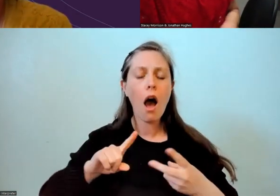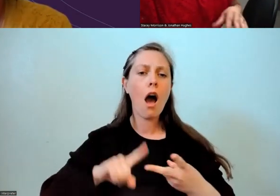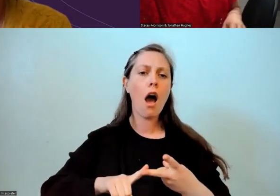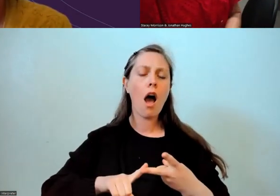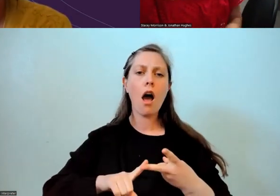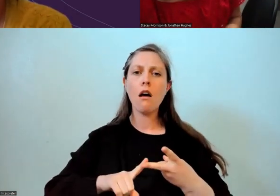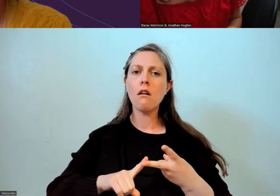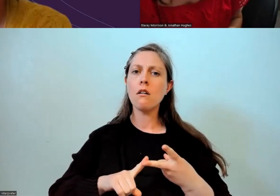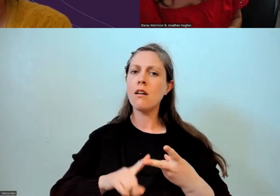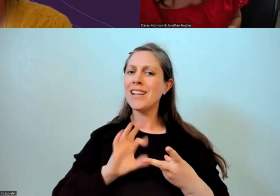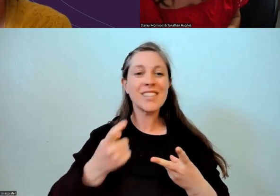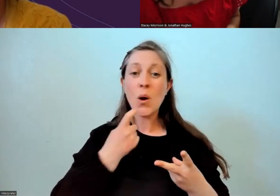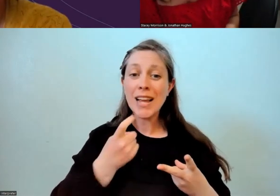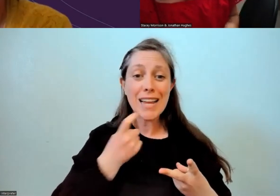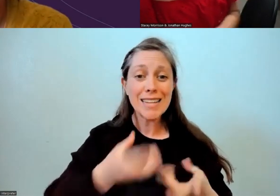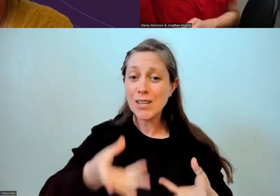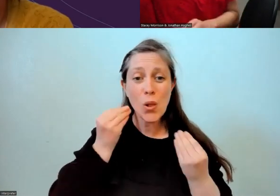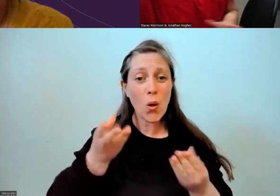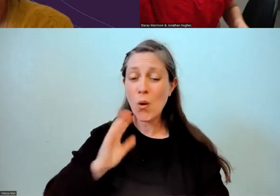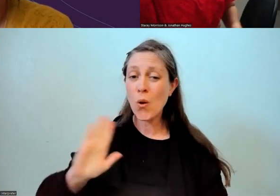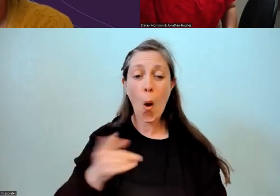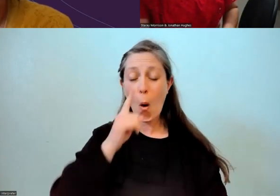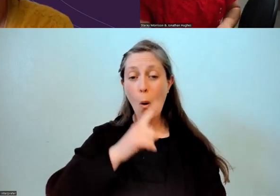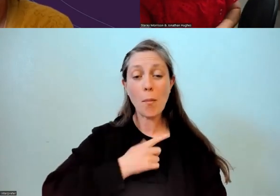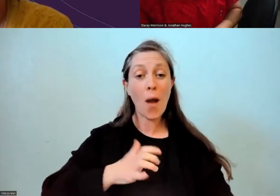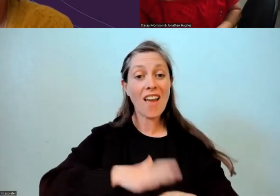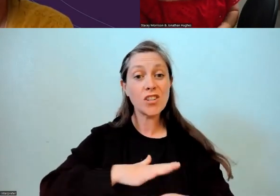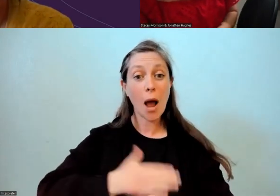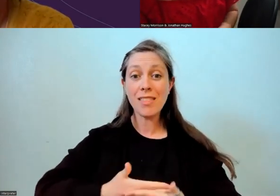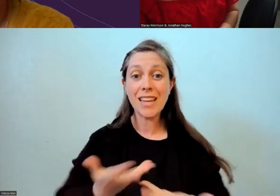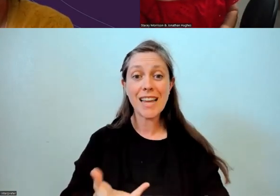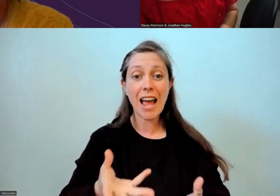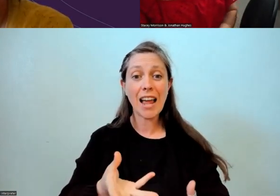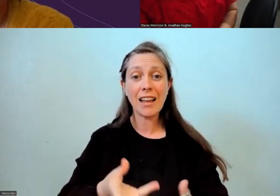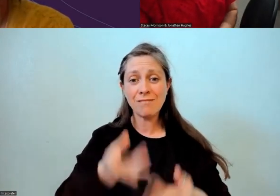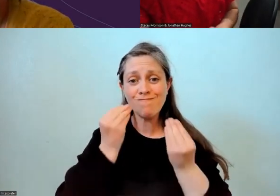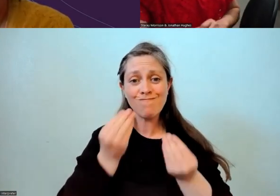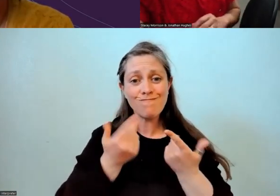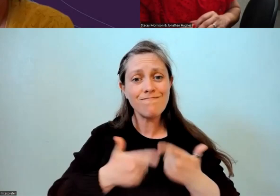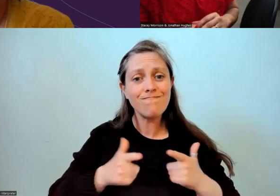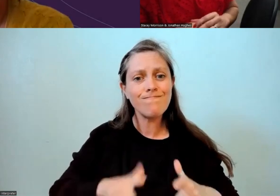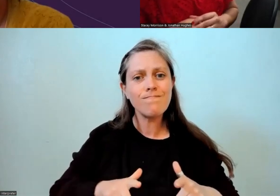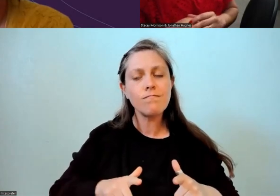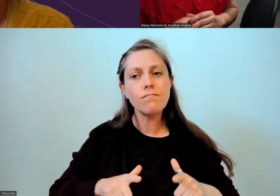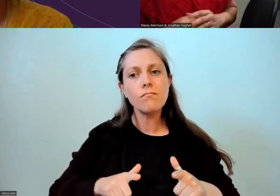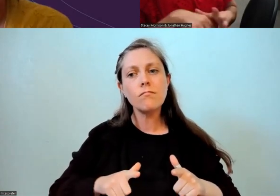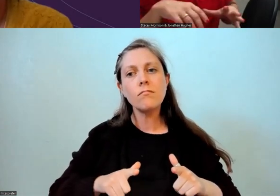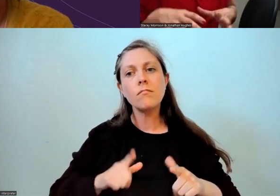It's not easy to learn. Not everyone can have time in their day to learn. But I guess what I tend to say to parents